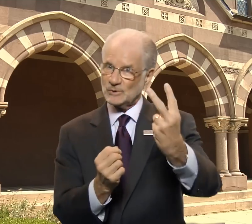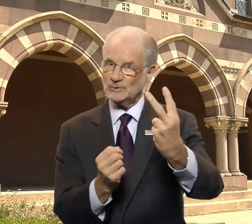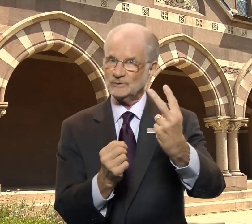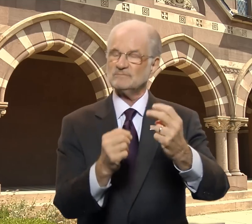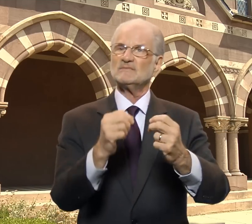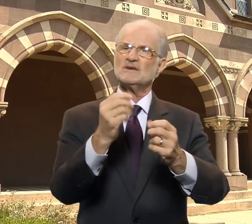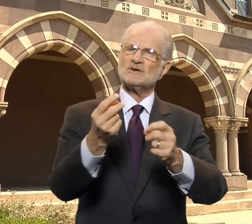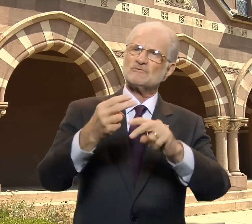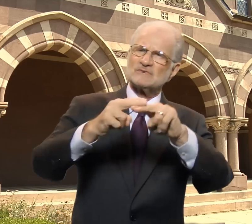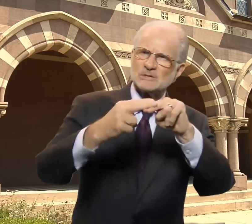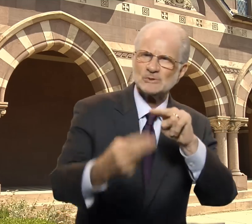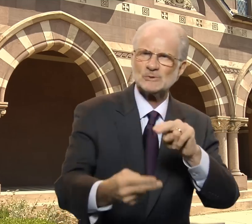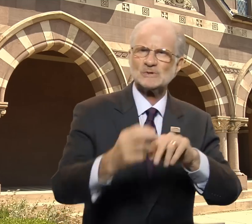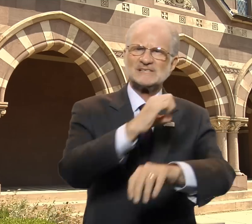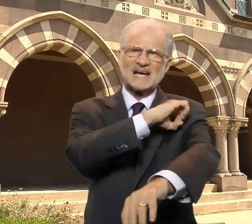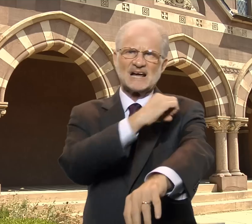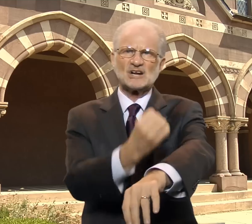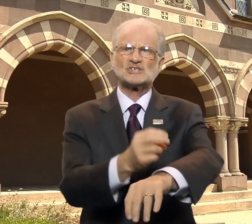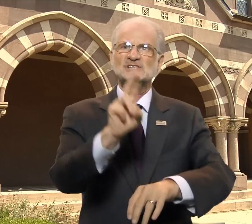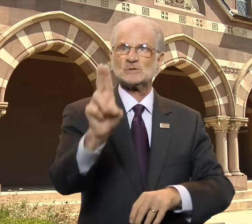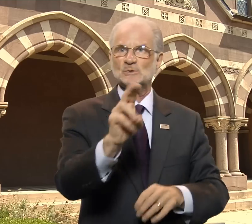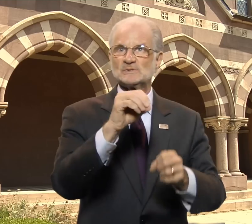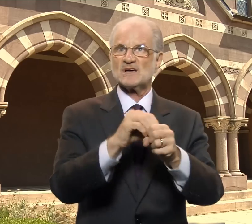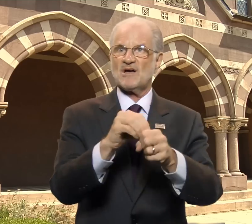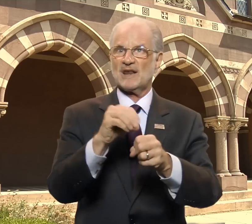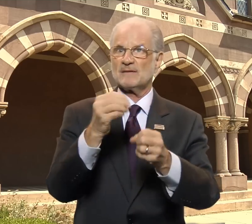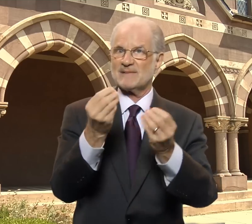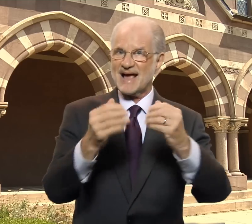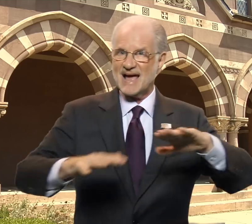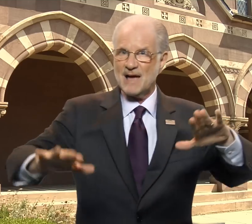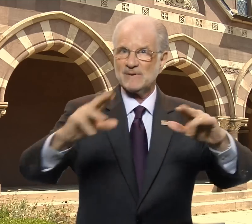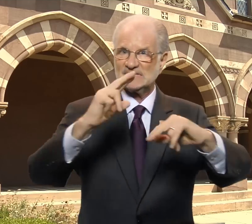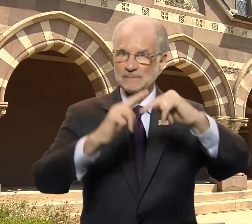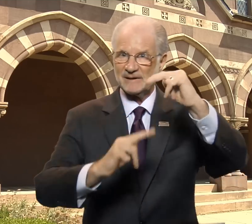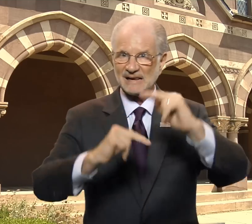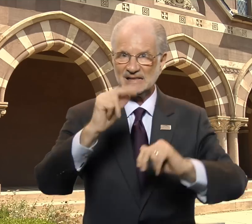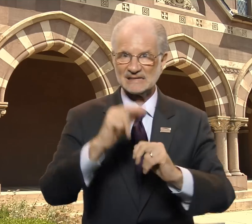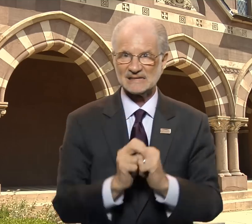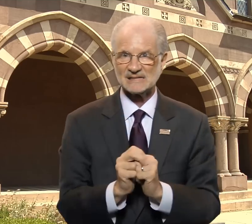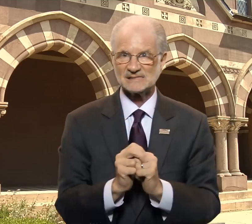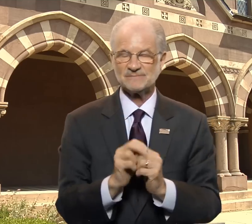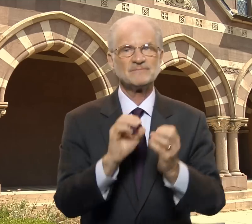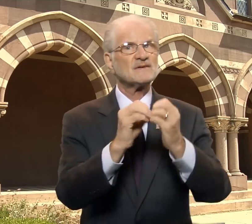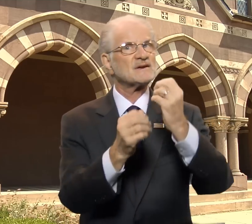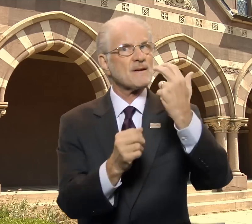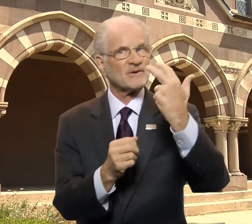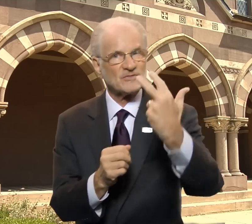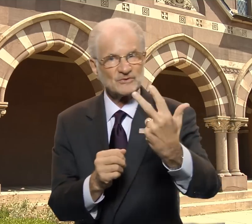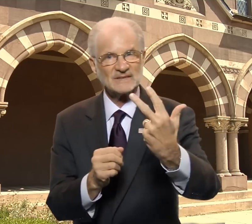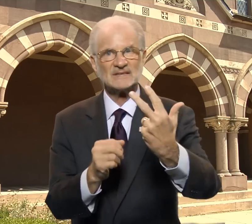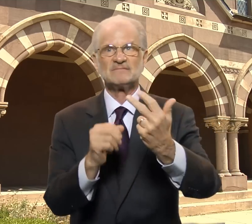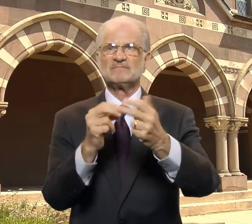2) Reduce energy use in campus buildings.